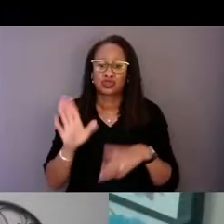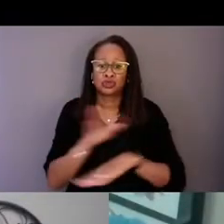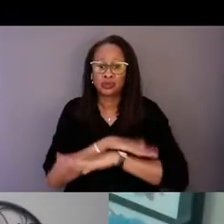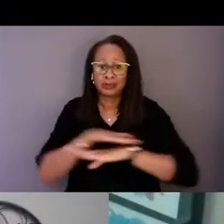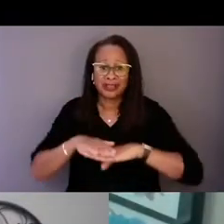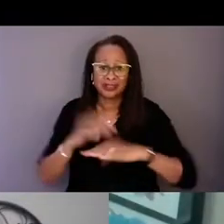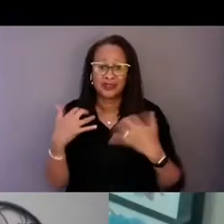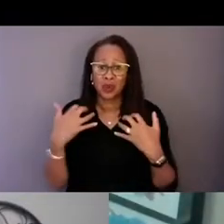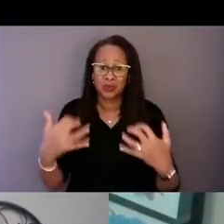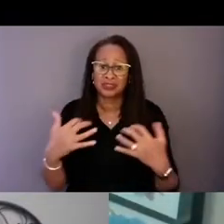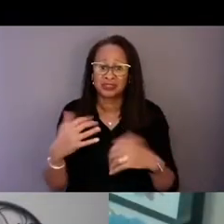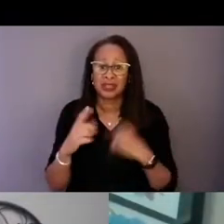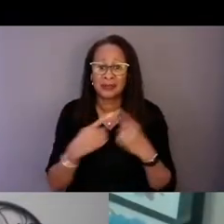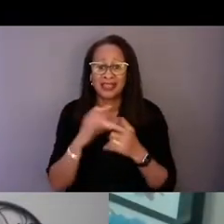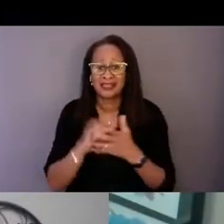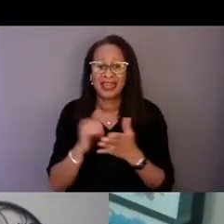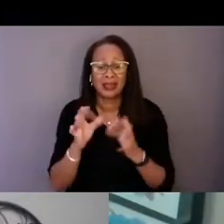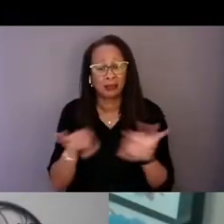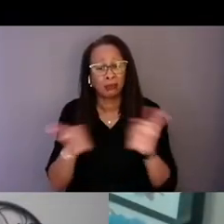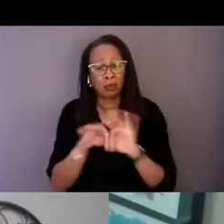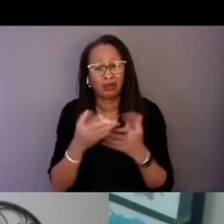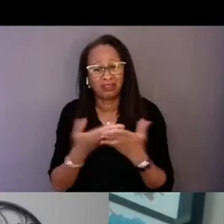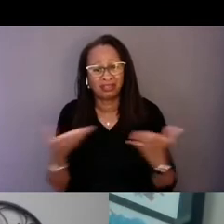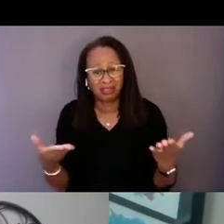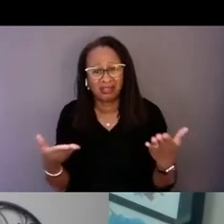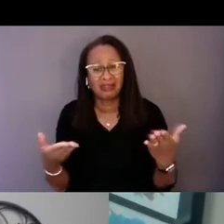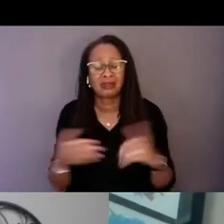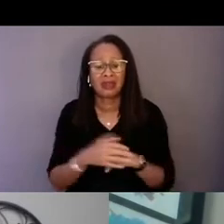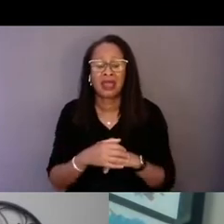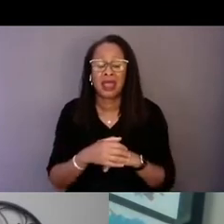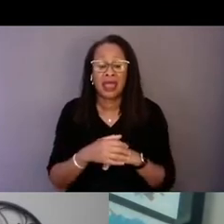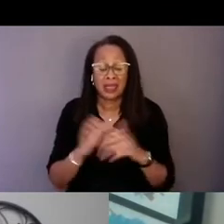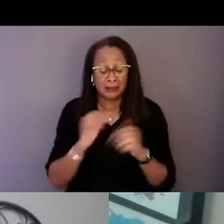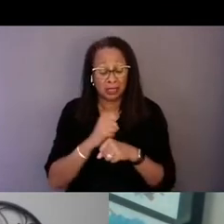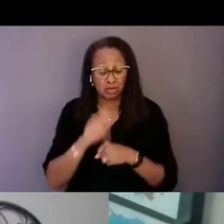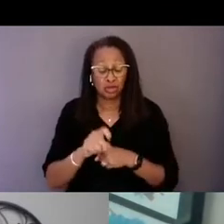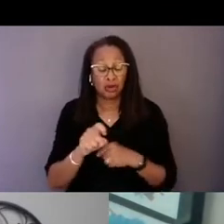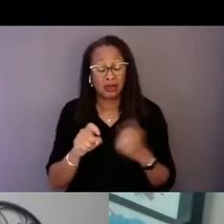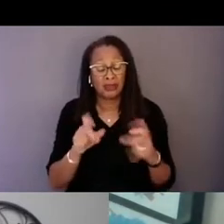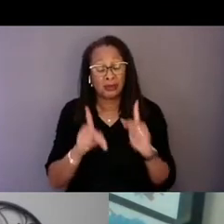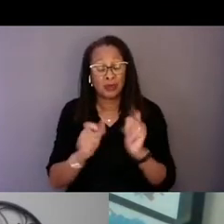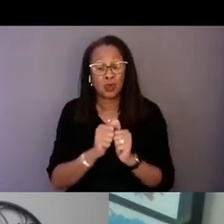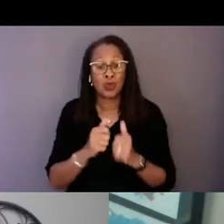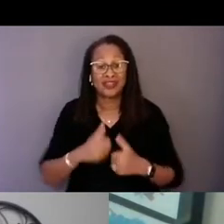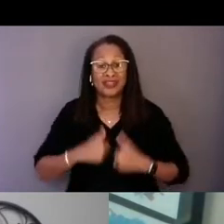in ensuring that people with lived experience of autism and other neurodiverse experiences